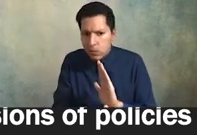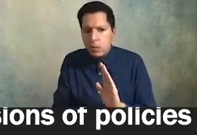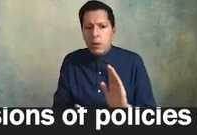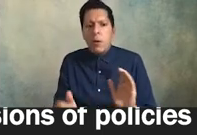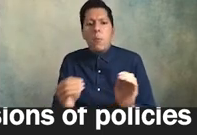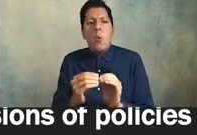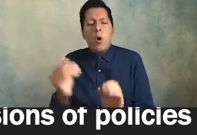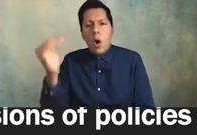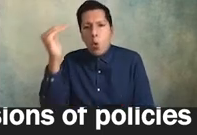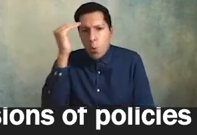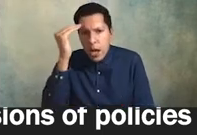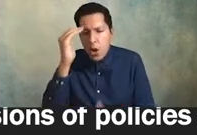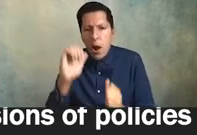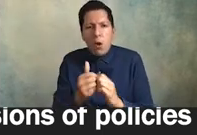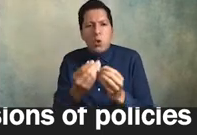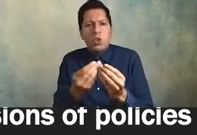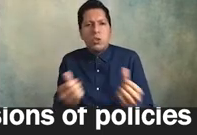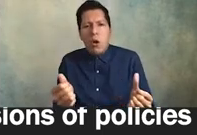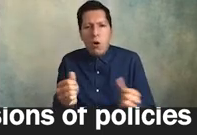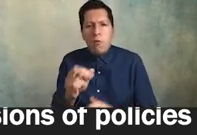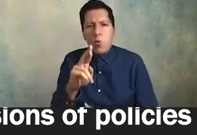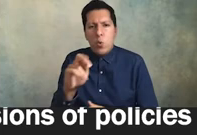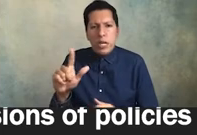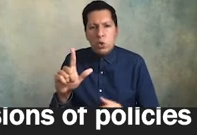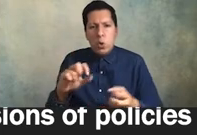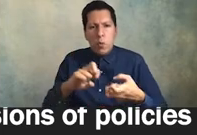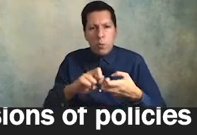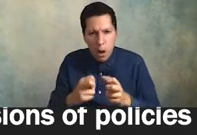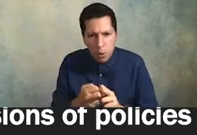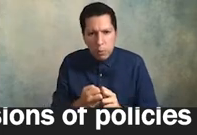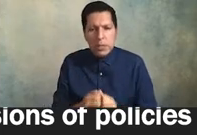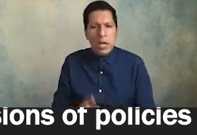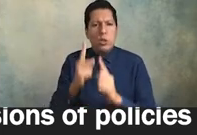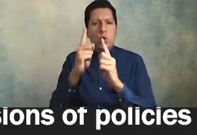at solving racial problems at talking about race and achieving racial equity i'm telling you right